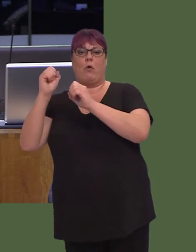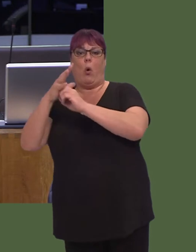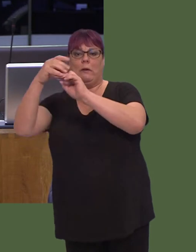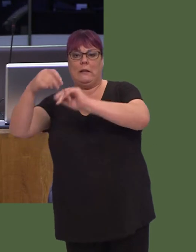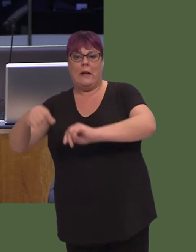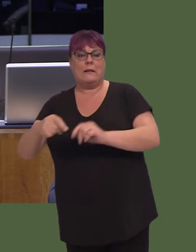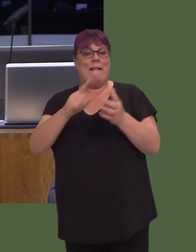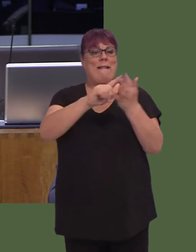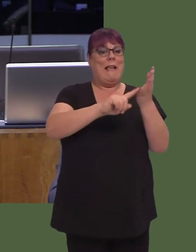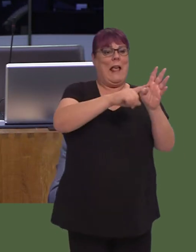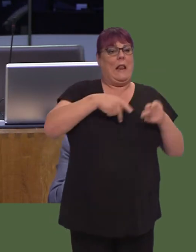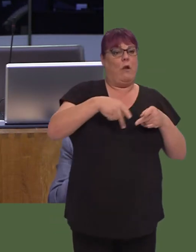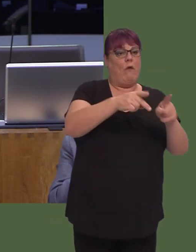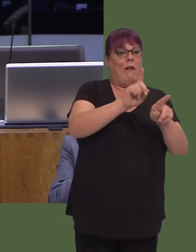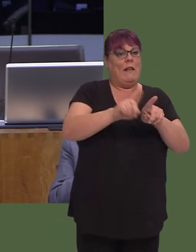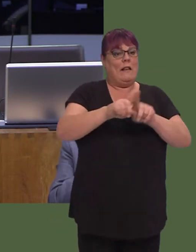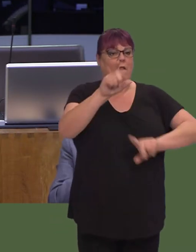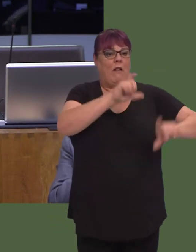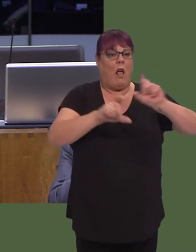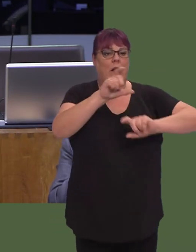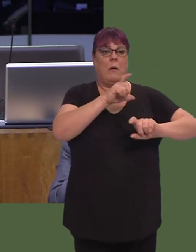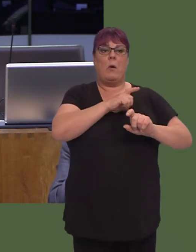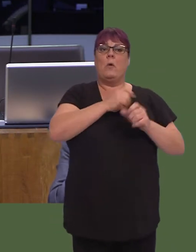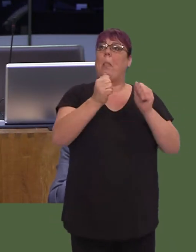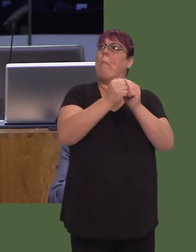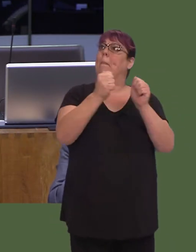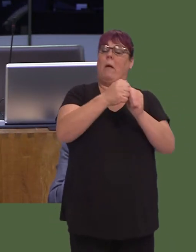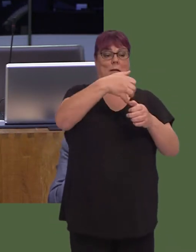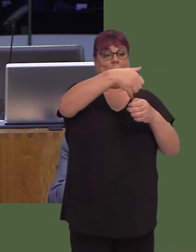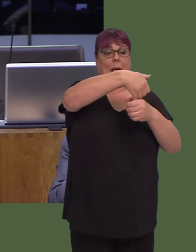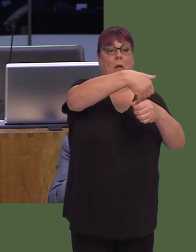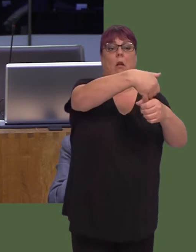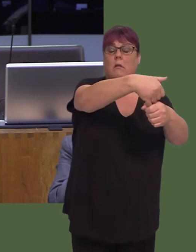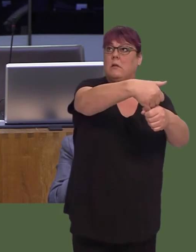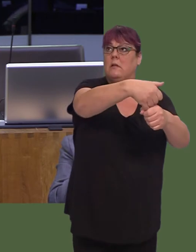bright colours as it passed Ely papermill, depending on which colour dye had just been flushed into the river.